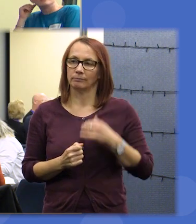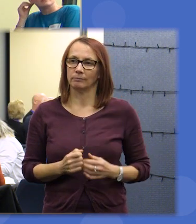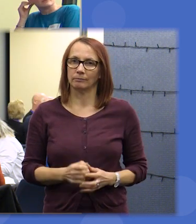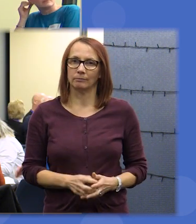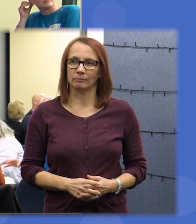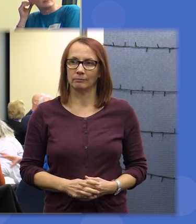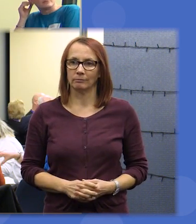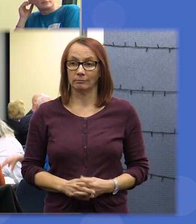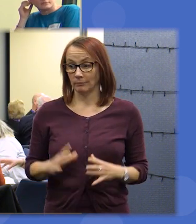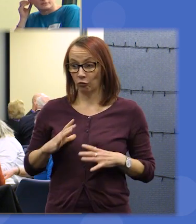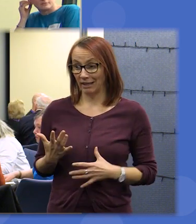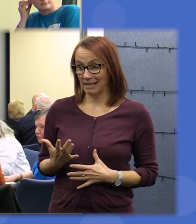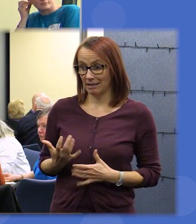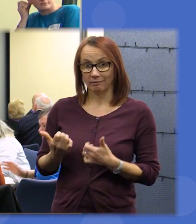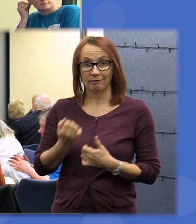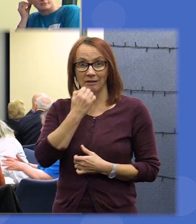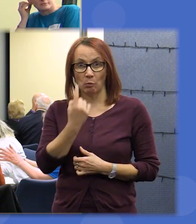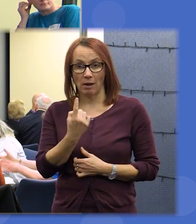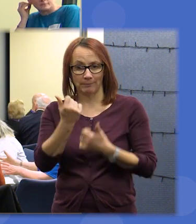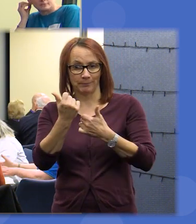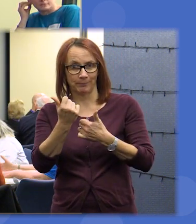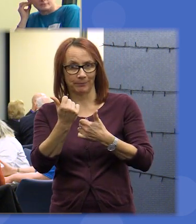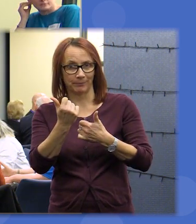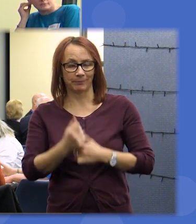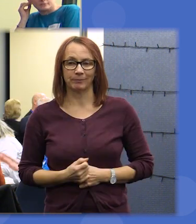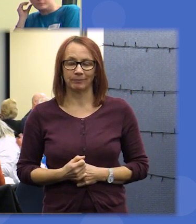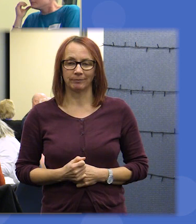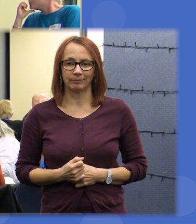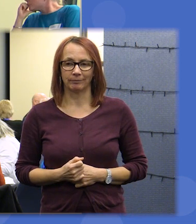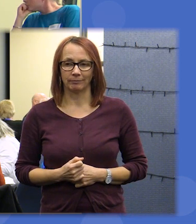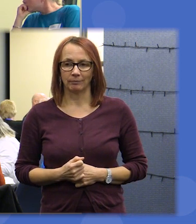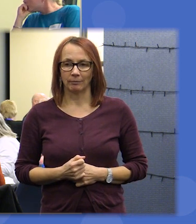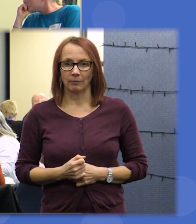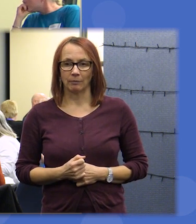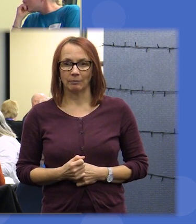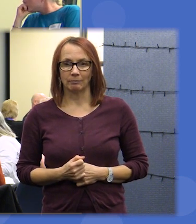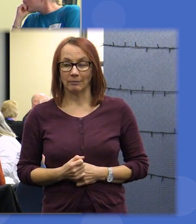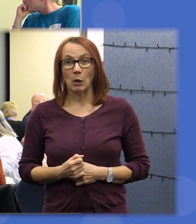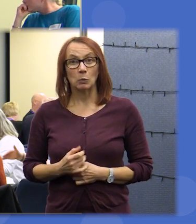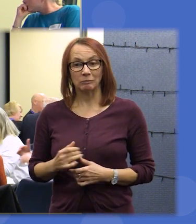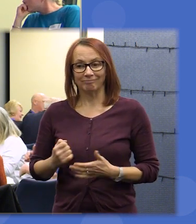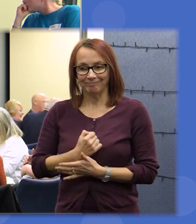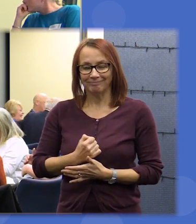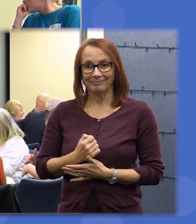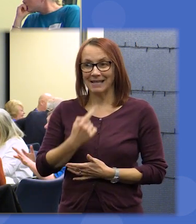here you Table one right I was gonna say table one come on up but I'll do it for